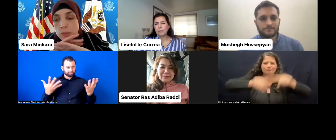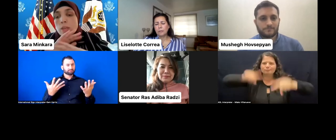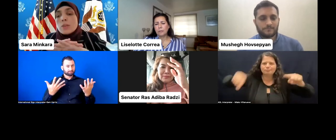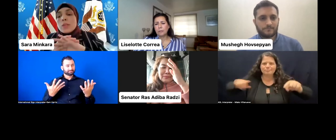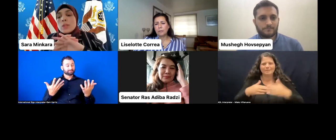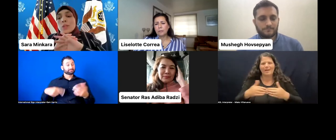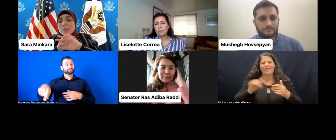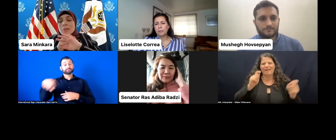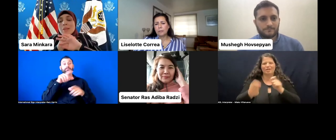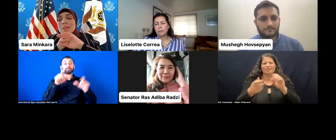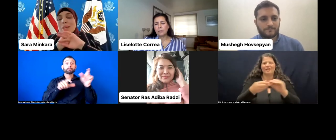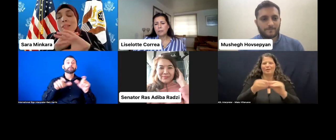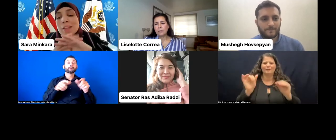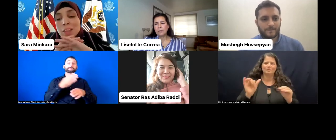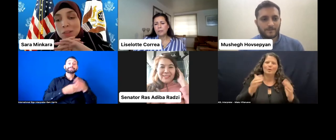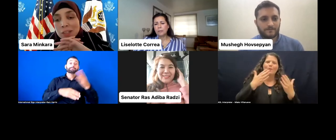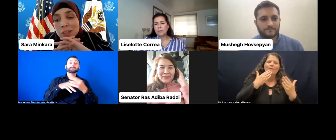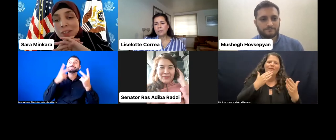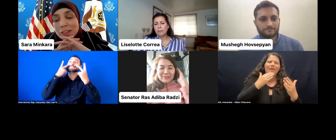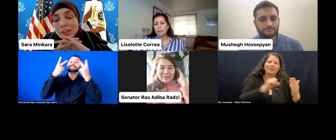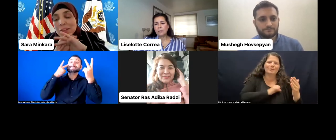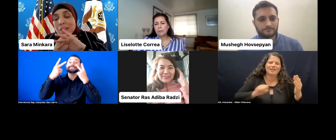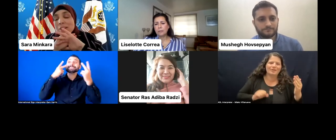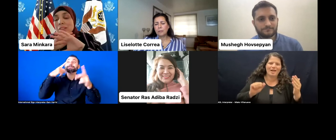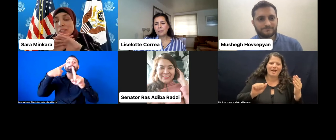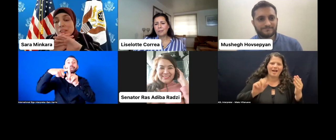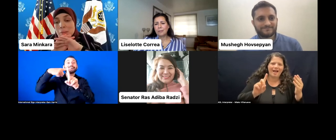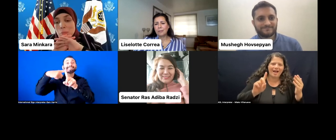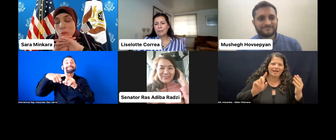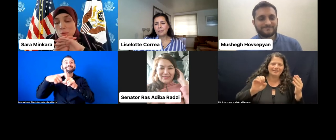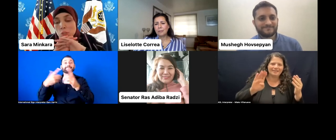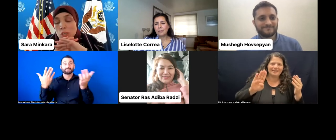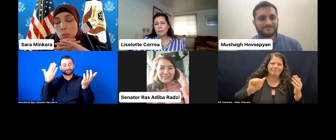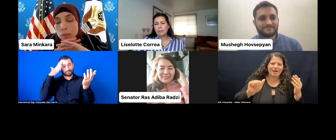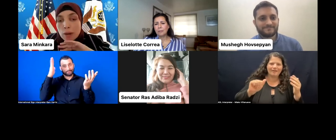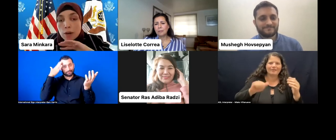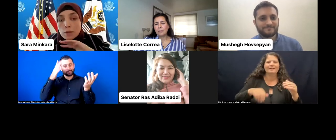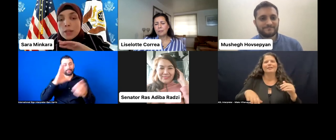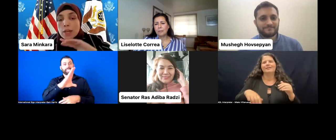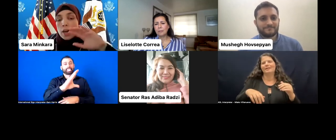So thank you, Senator Adiba. And thank you Senator Kaltayeva. Like seriously, what you've shared is really powerful.